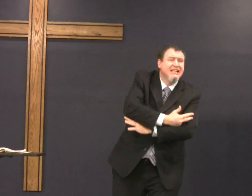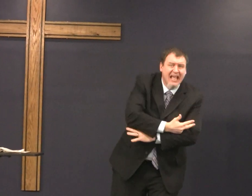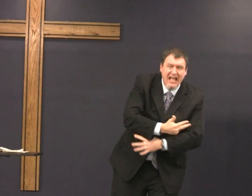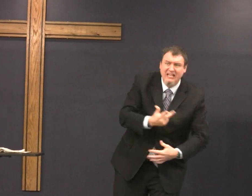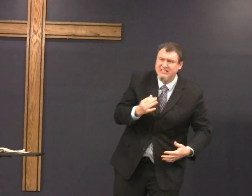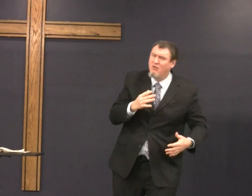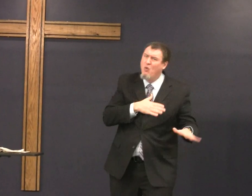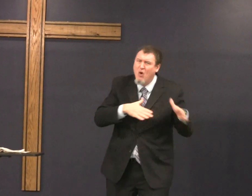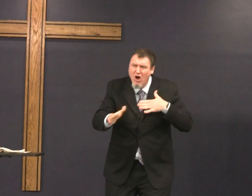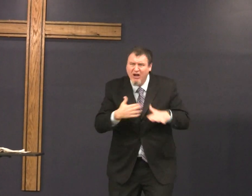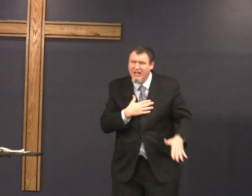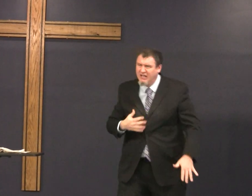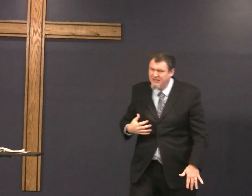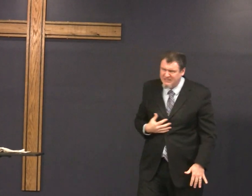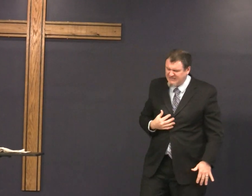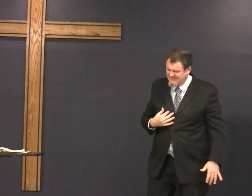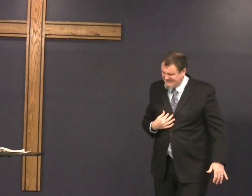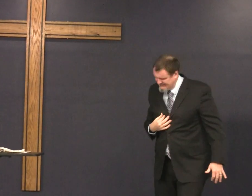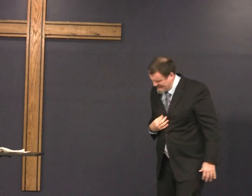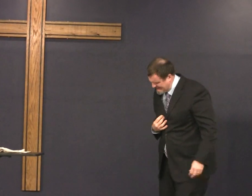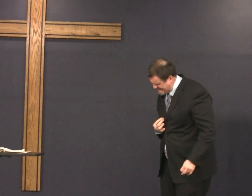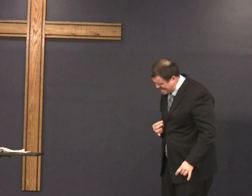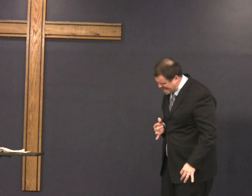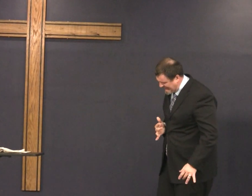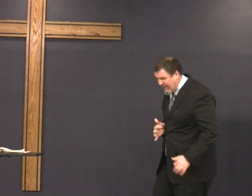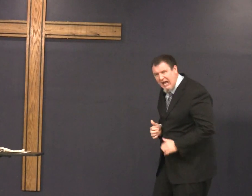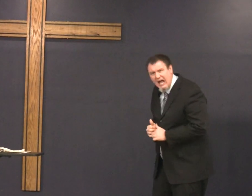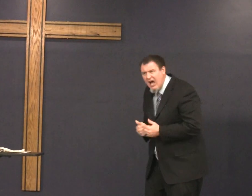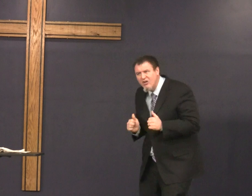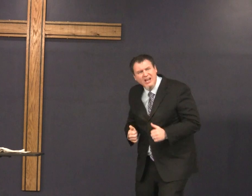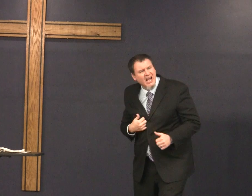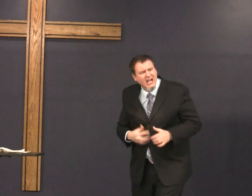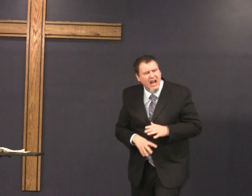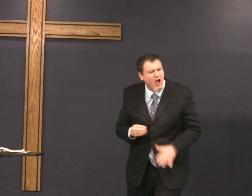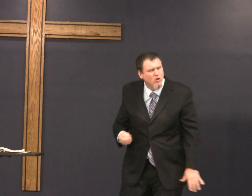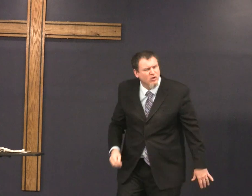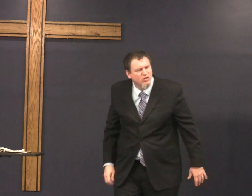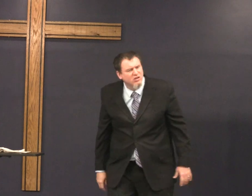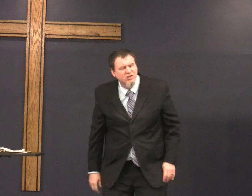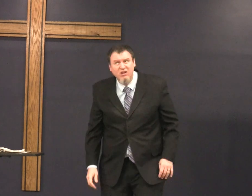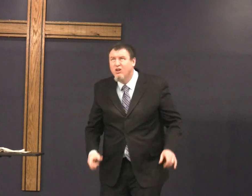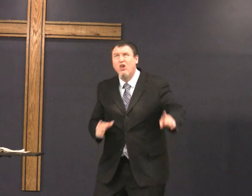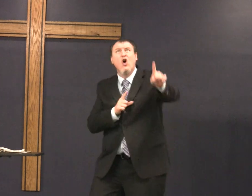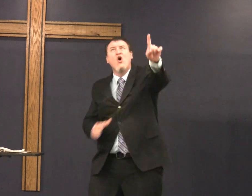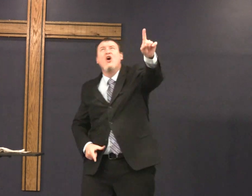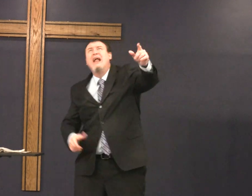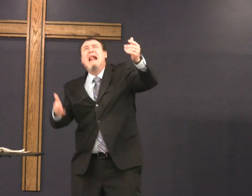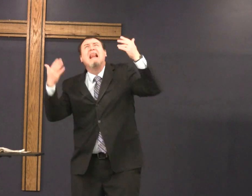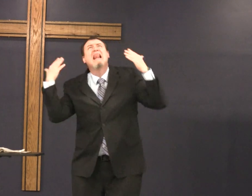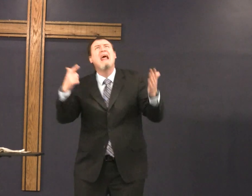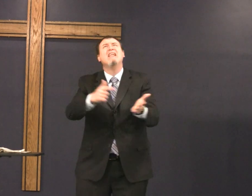I imagine after three days of walking he'd been thinking about how is he going to get out of this